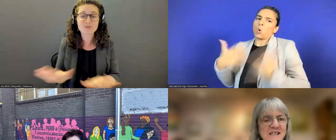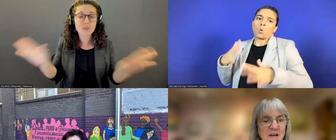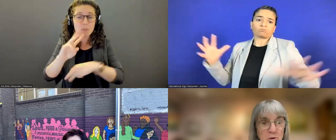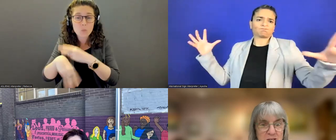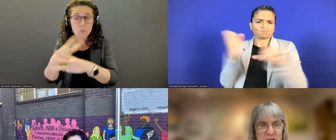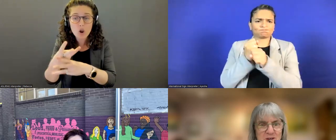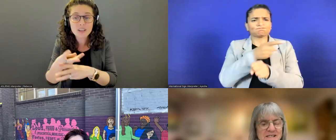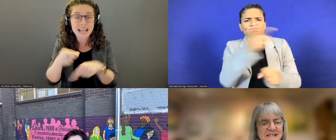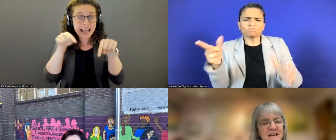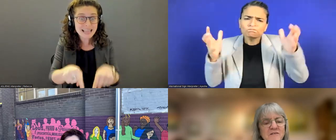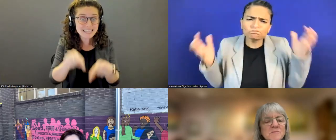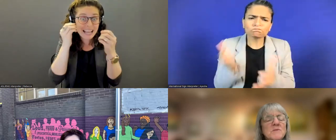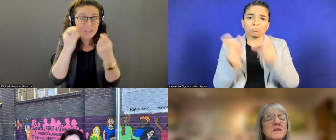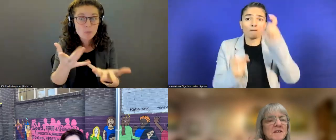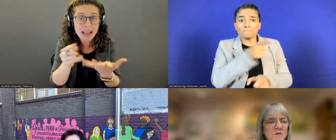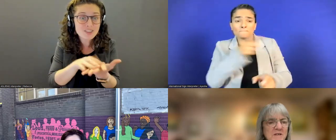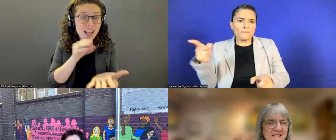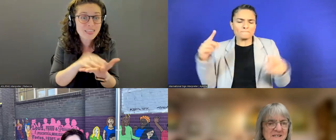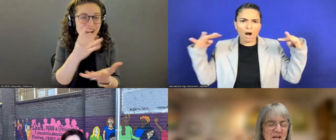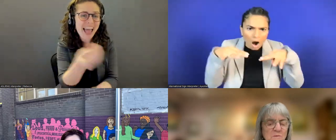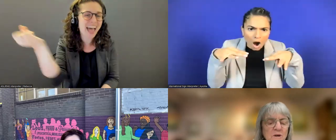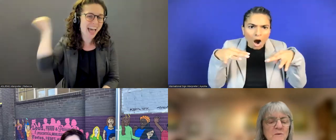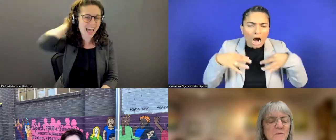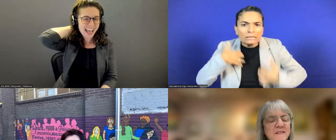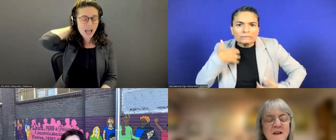not only with yourselves but the communities you work with.